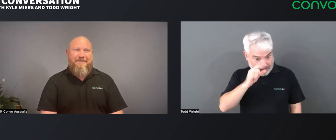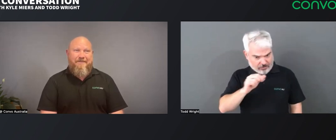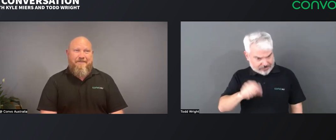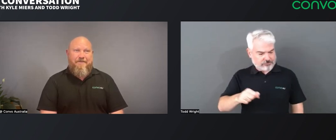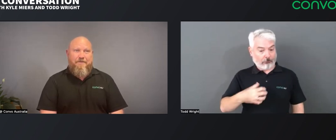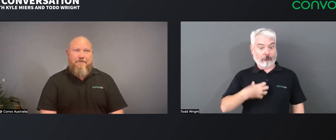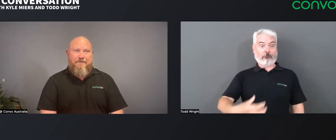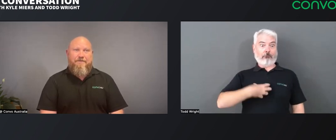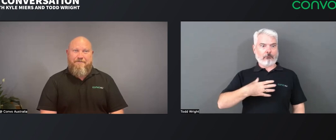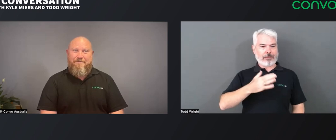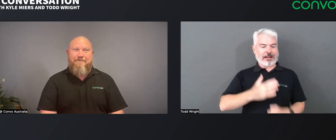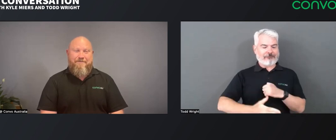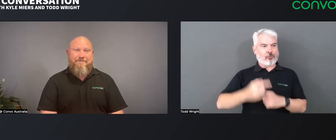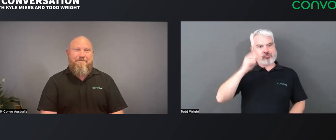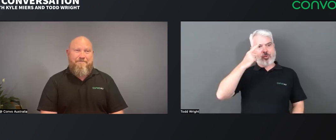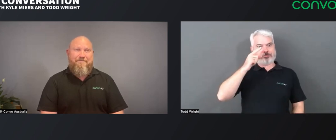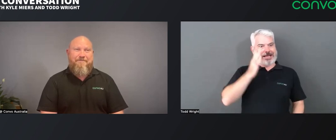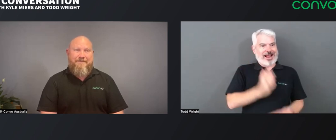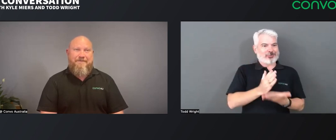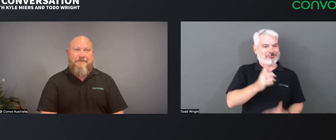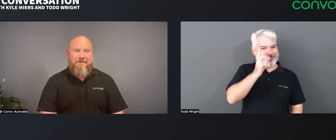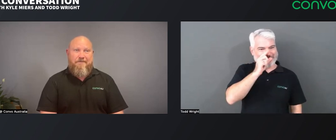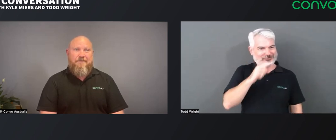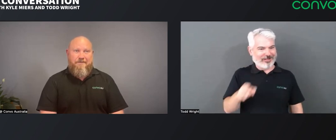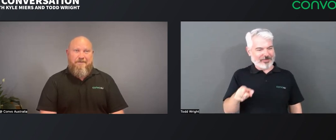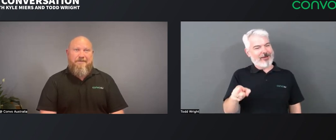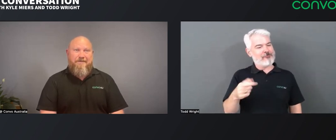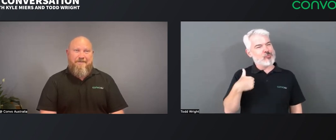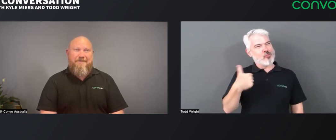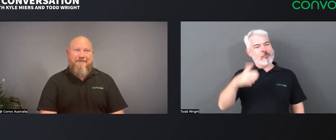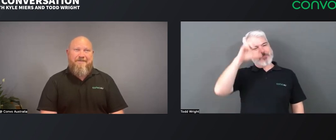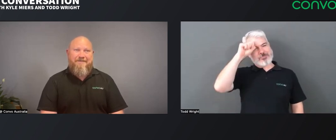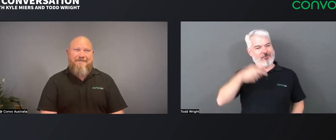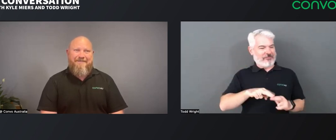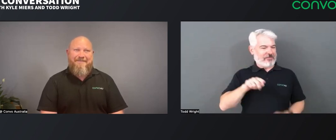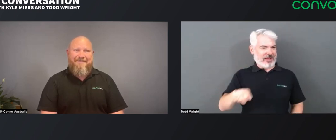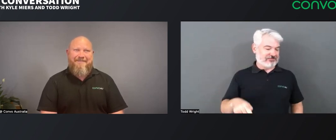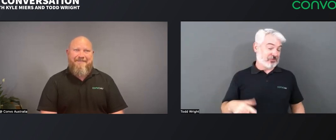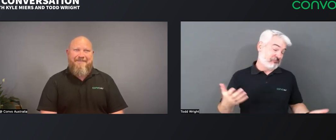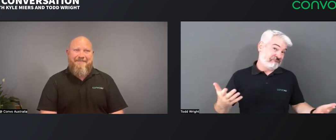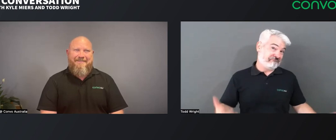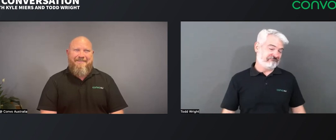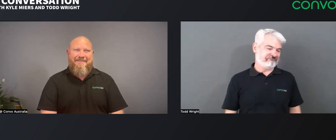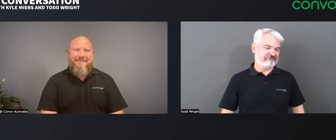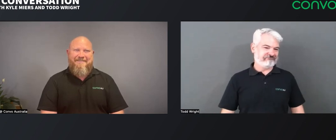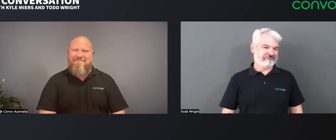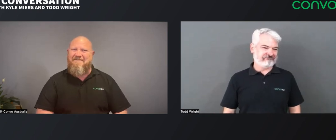And that was a big realisation for people, realising what Convo could do, that it could do all these things and that was a really fond memory for me.